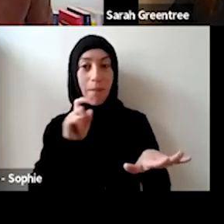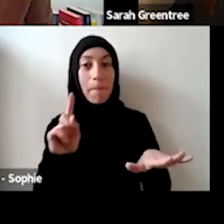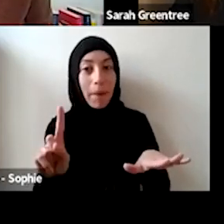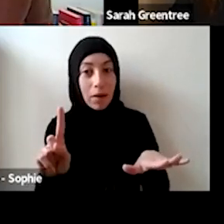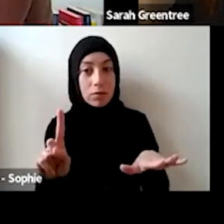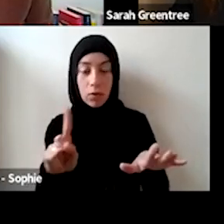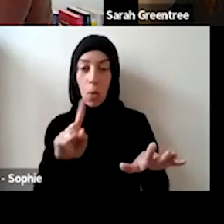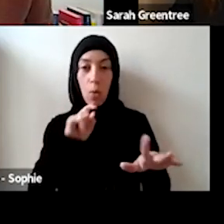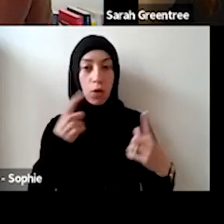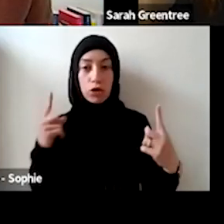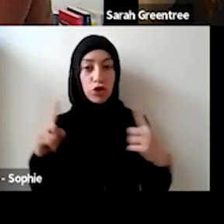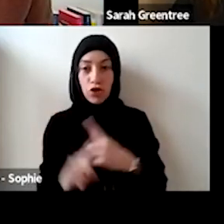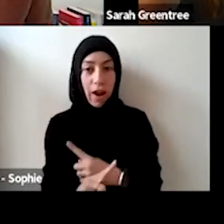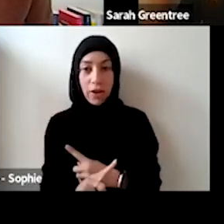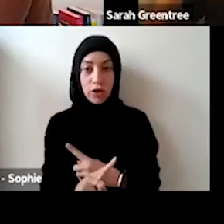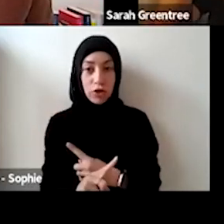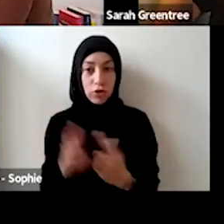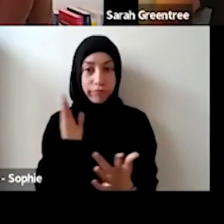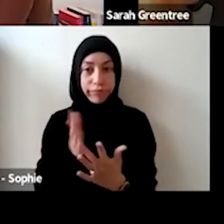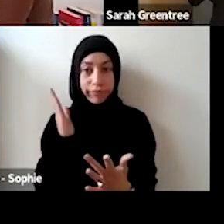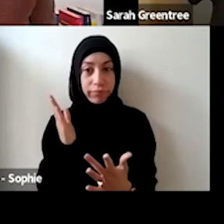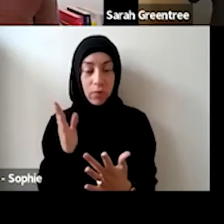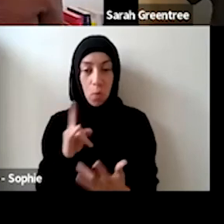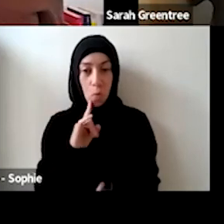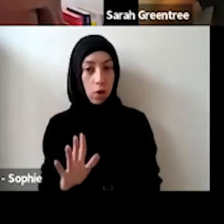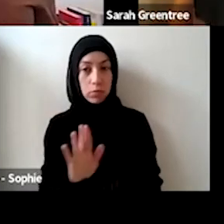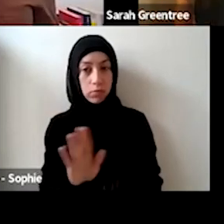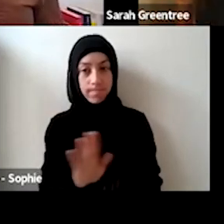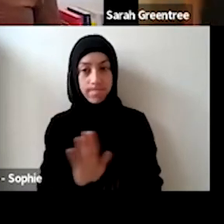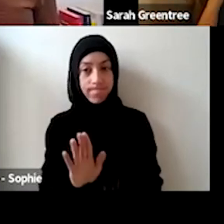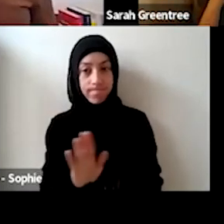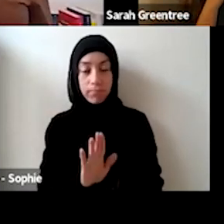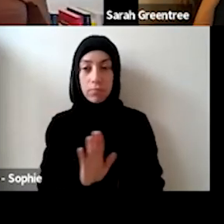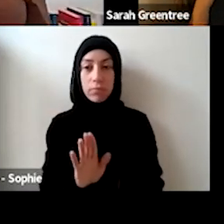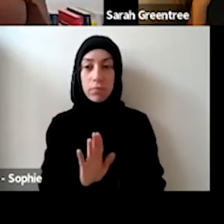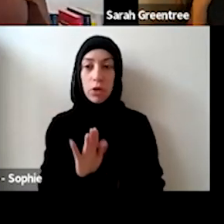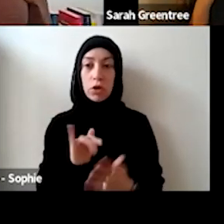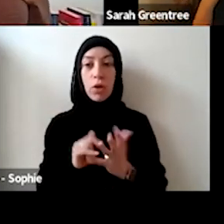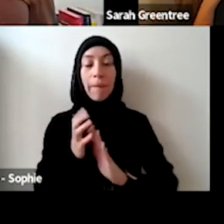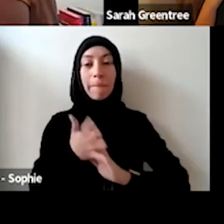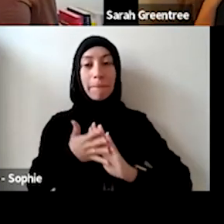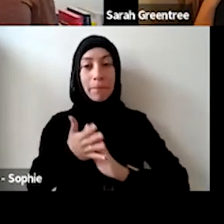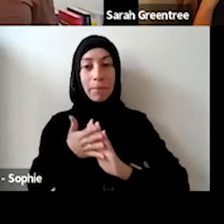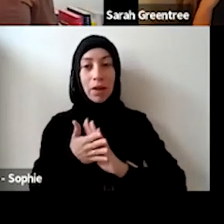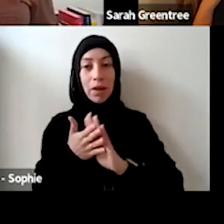However, it's not gonna change the goal posts, mid game, and what I wish I could get back